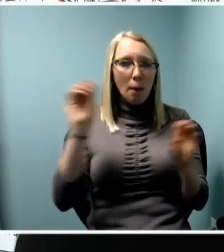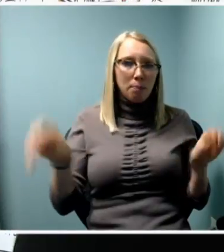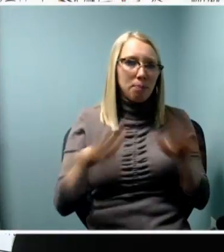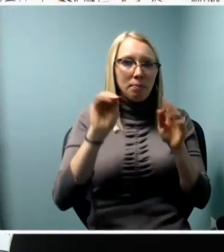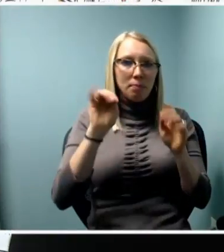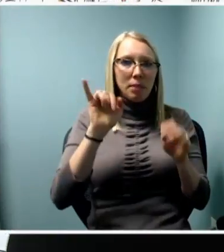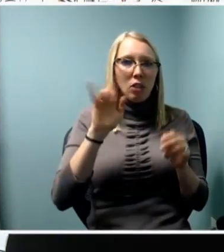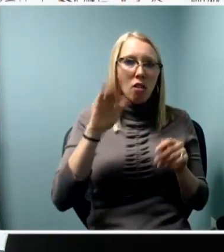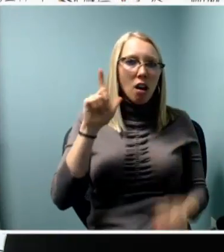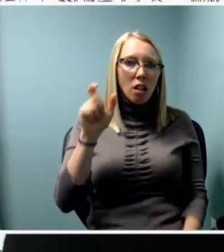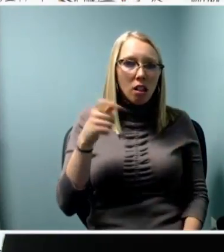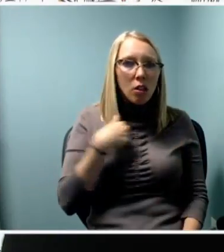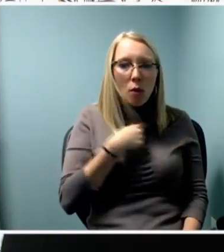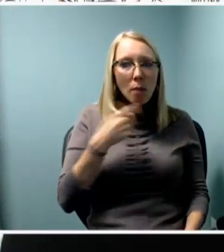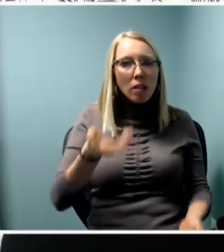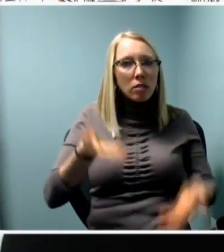and the discipline behind that.